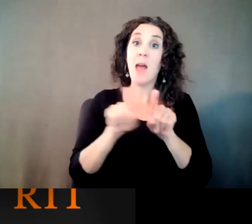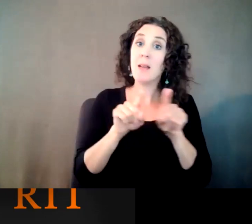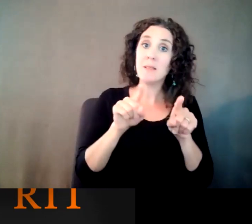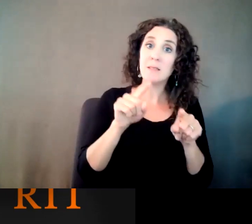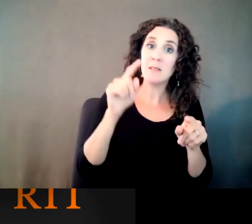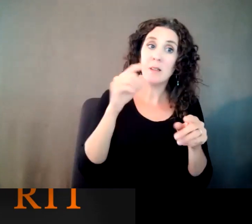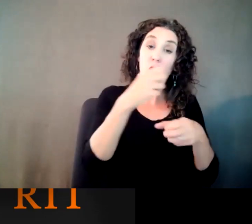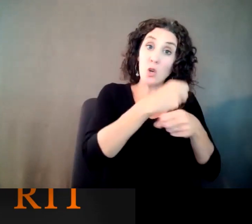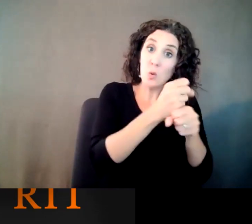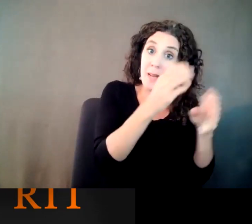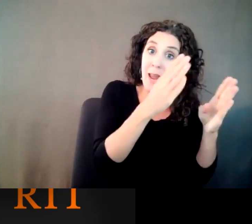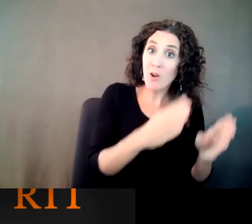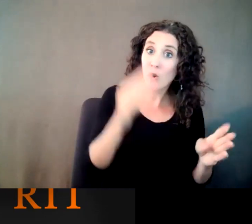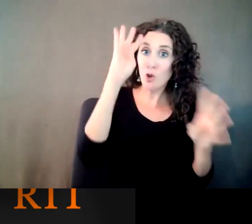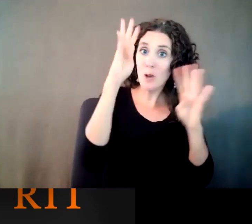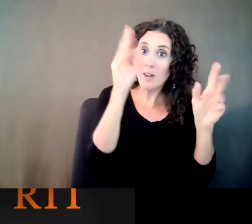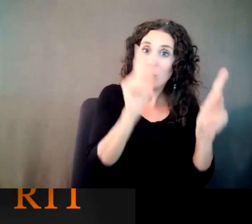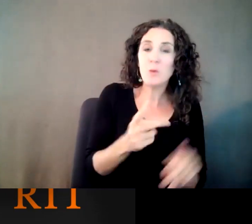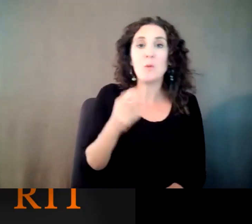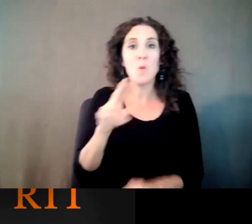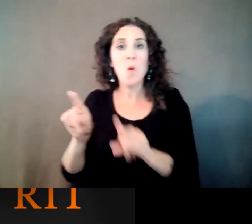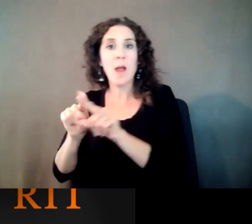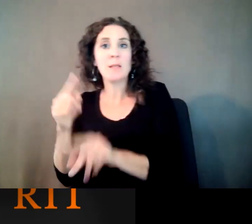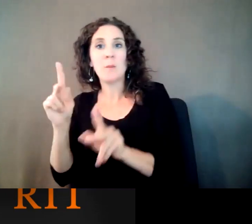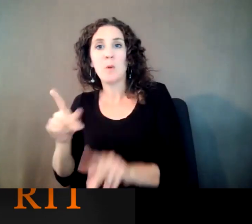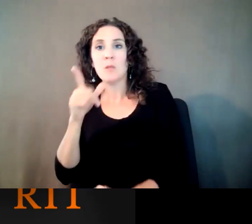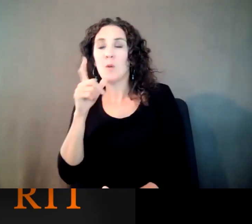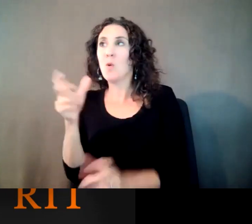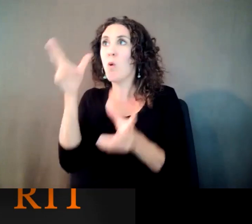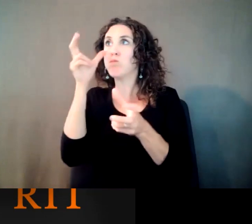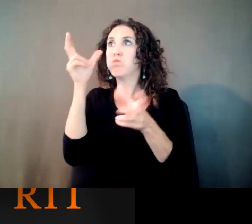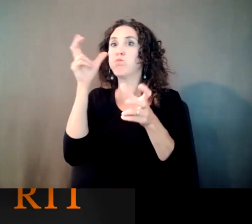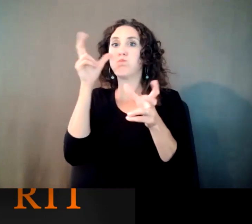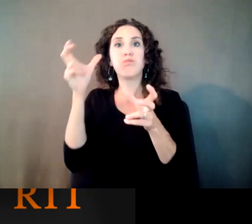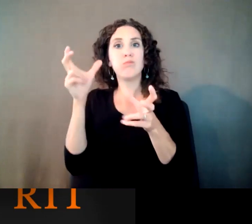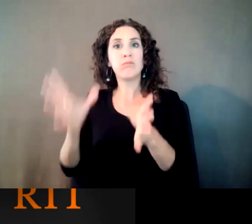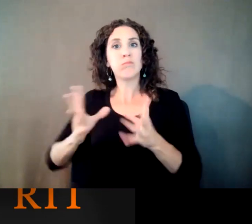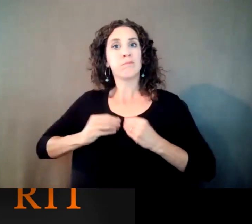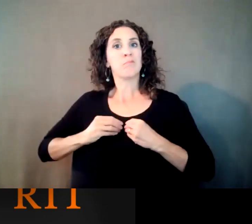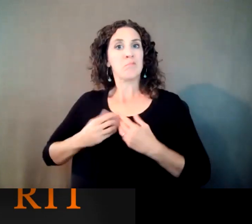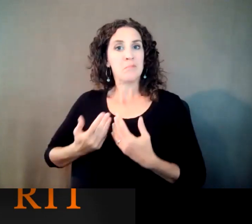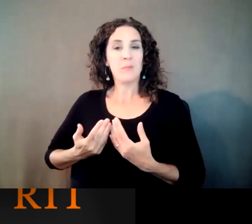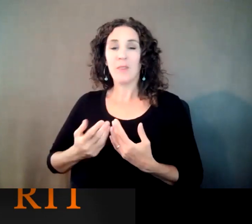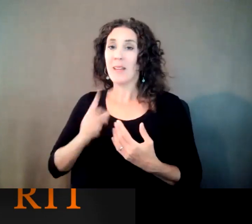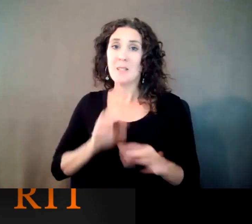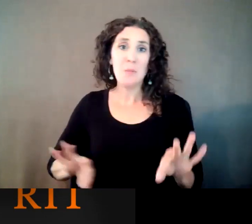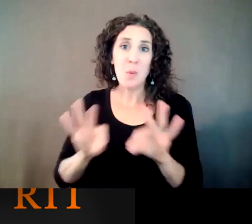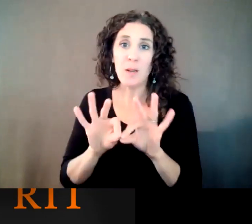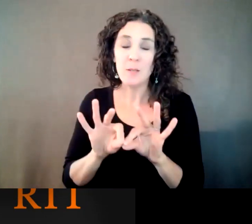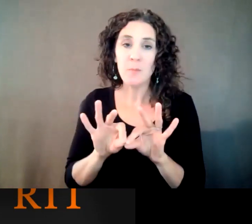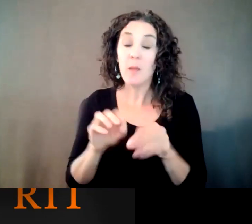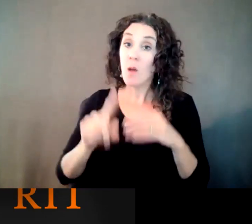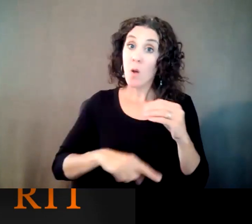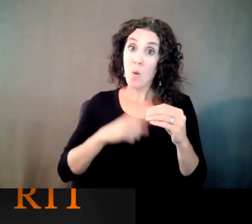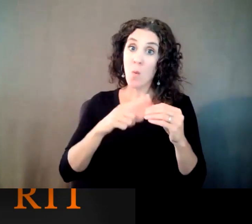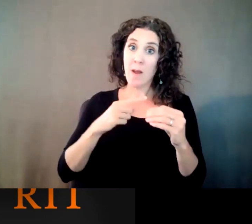So I love that it's become a part of the curriculum. And was shocked when I originally was reached